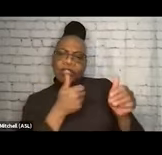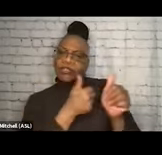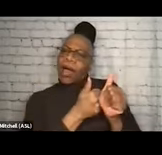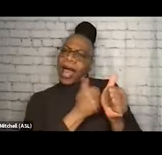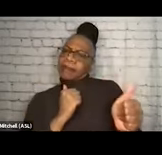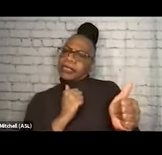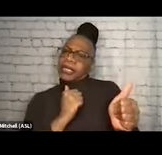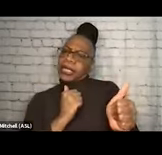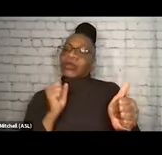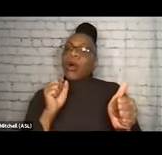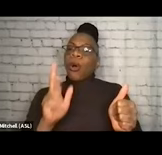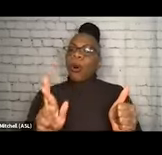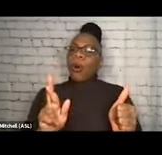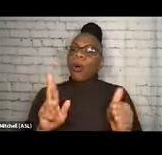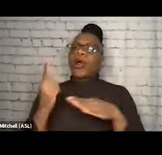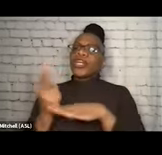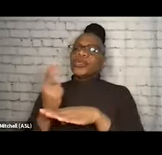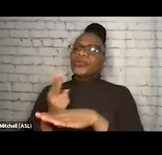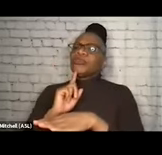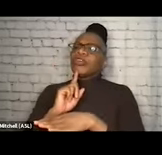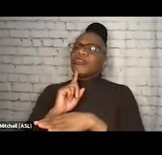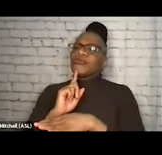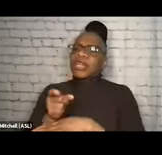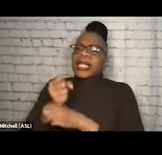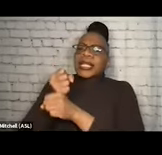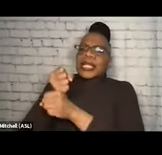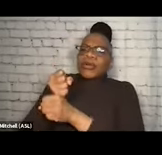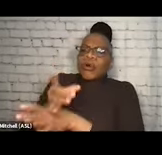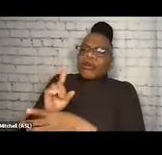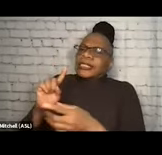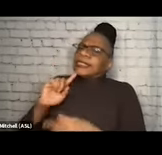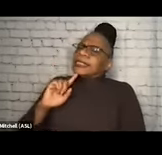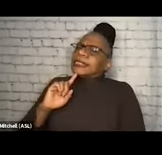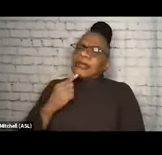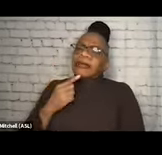or use that really has caused some serious impacts in someone's life,